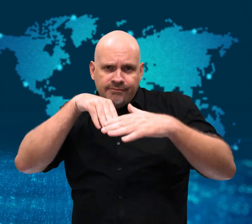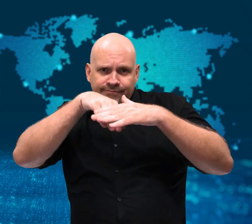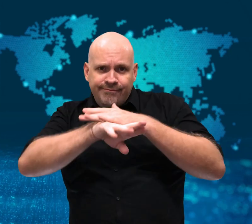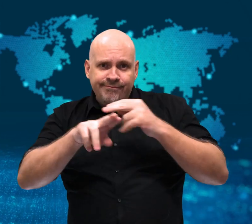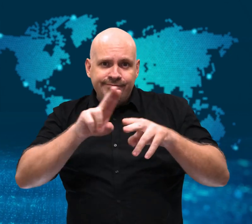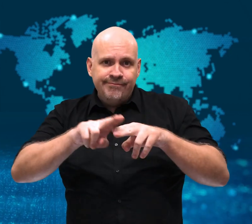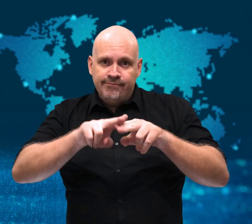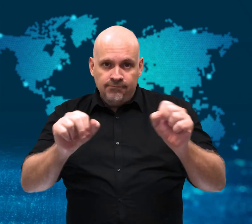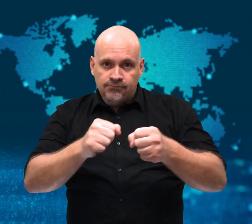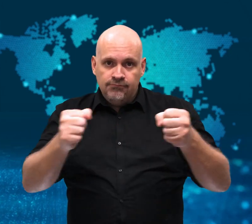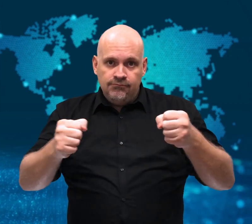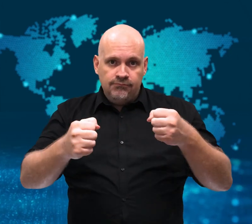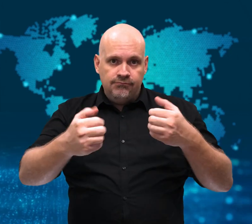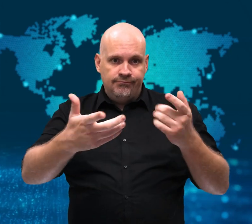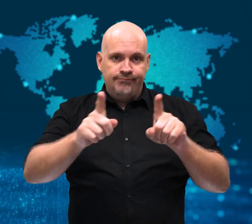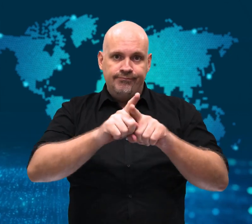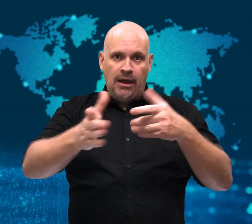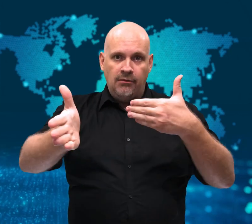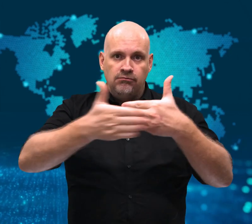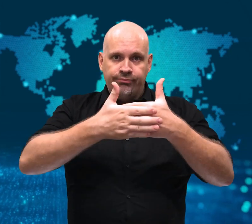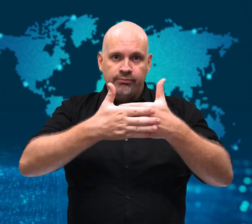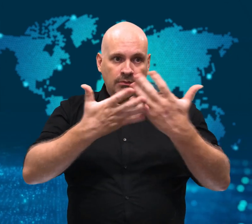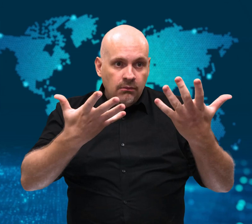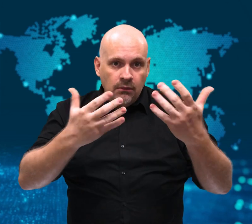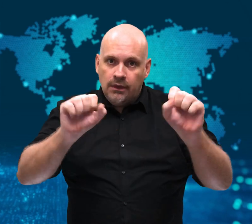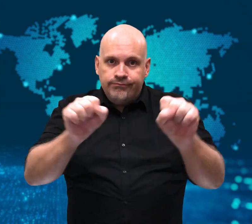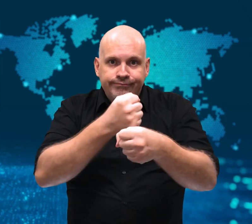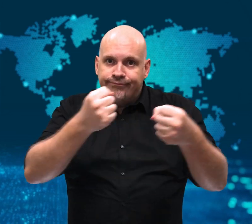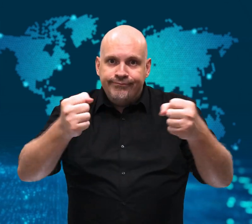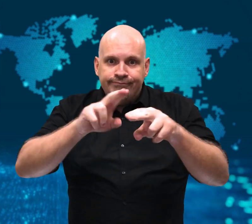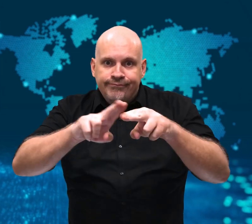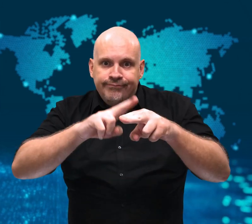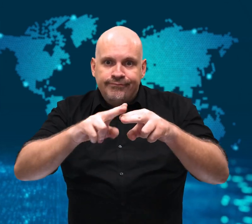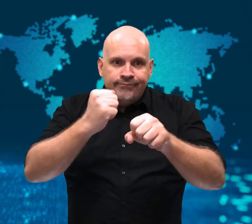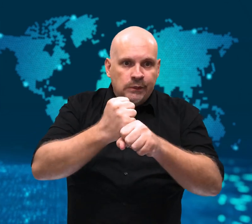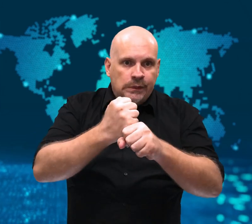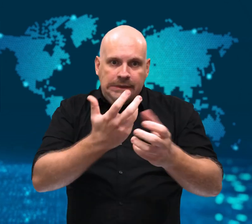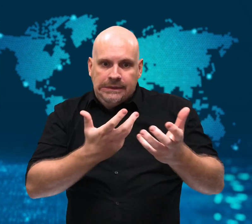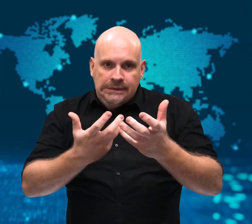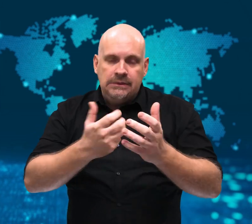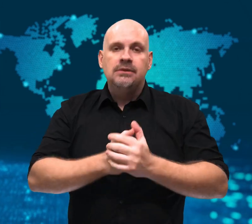locked engineers out of the system,